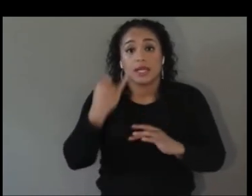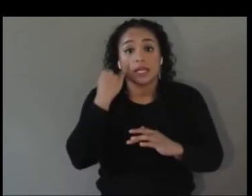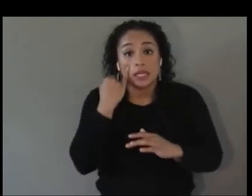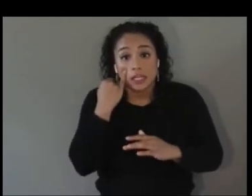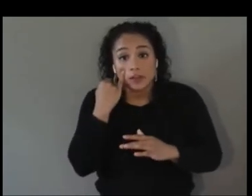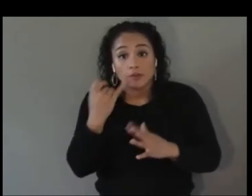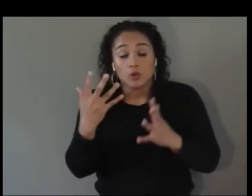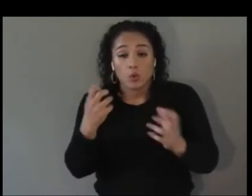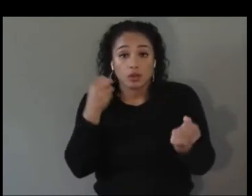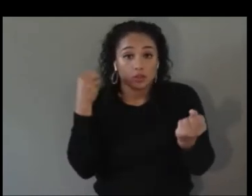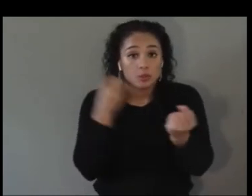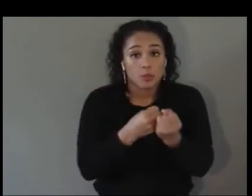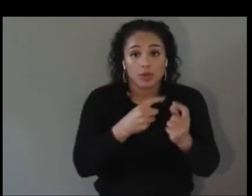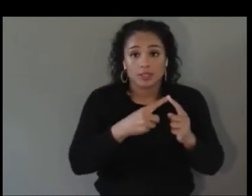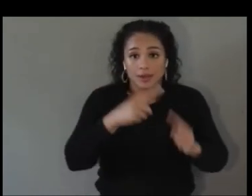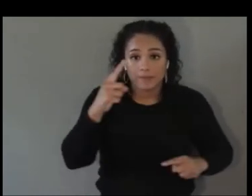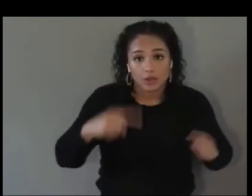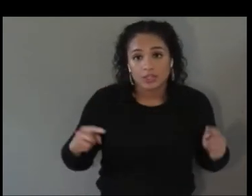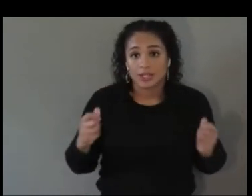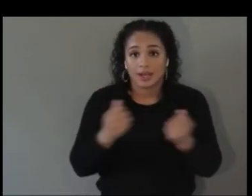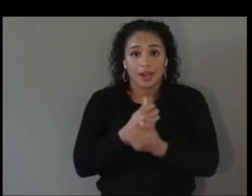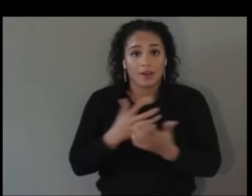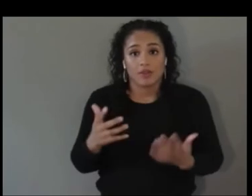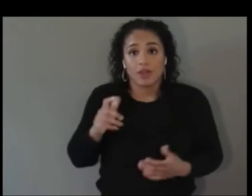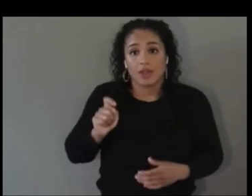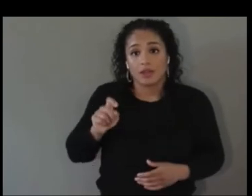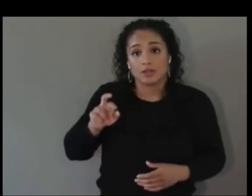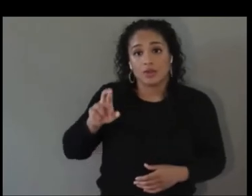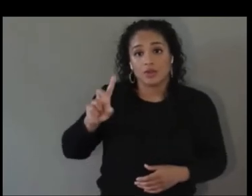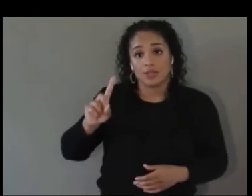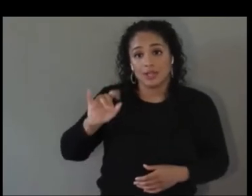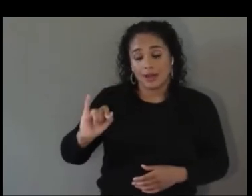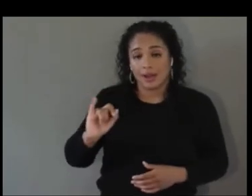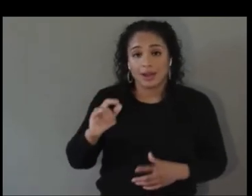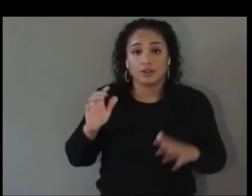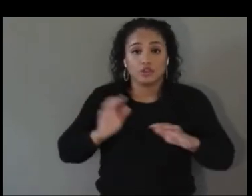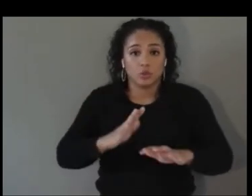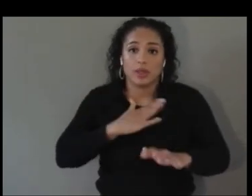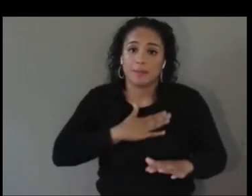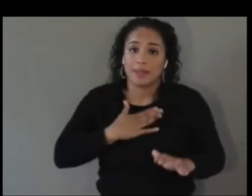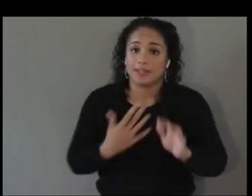and everything that XRDI is doing, please feel free to contact me. If you're interested in specific workshops